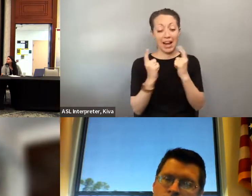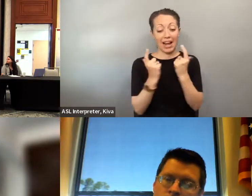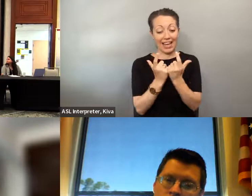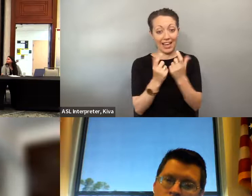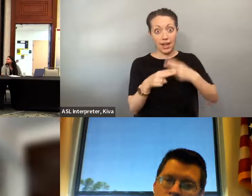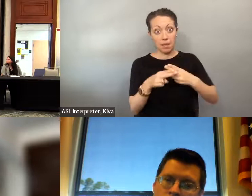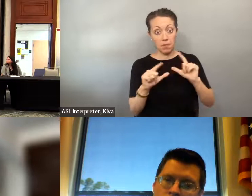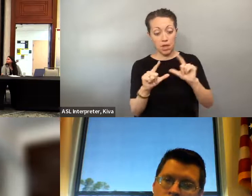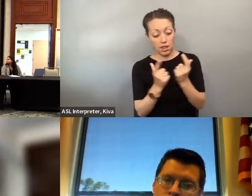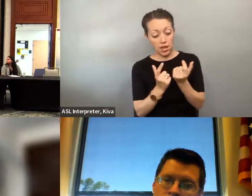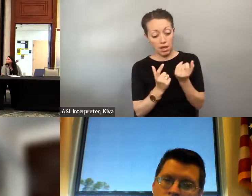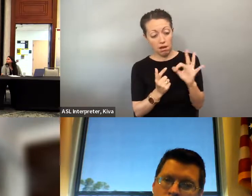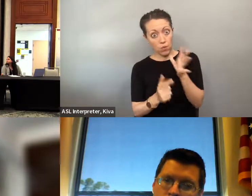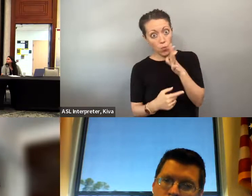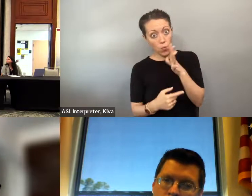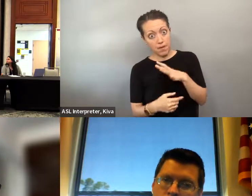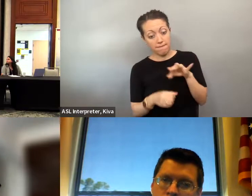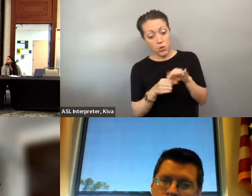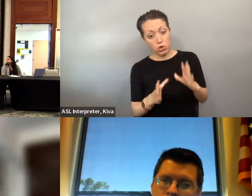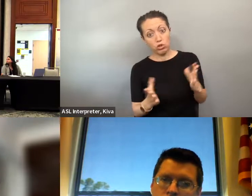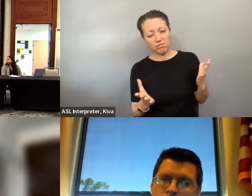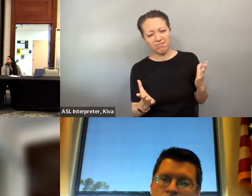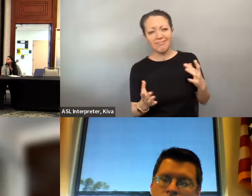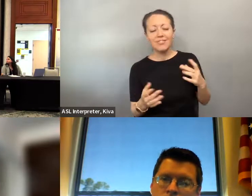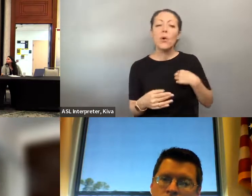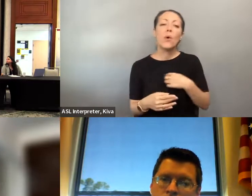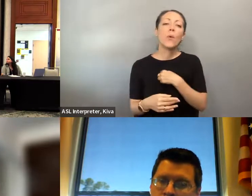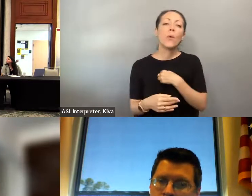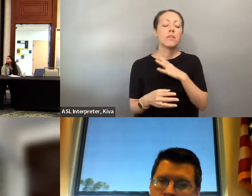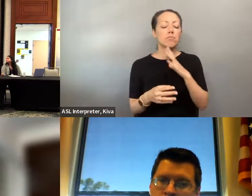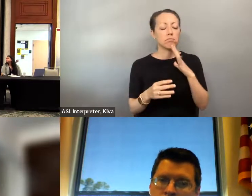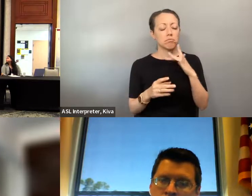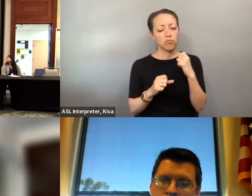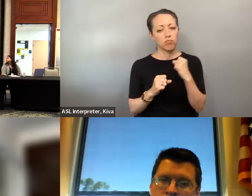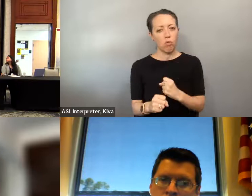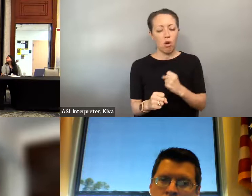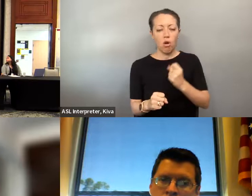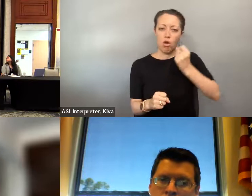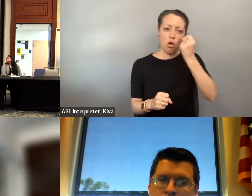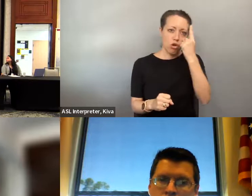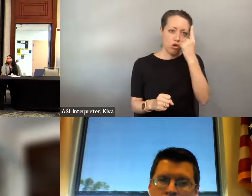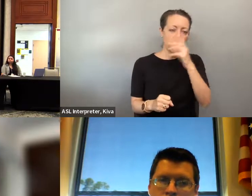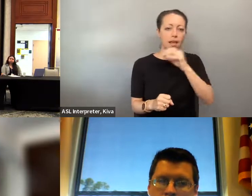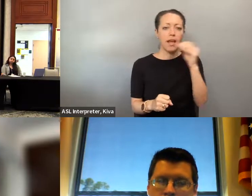I can commit to you that we will continue that now, with regards to women's issues, the League is the league of Women Daughters. women's issues, the league is the league of women voters, so